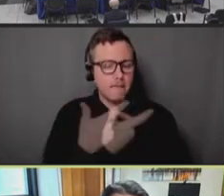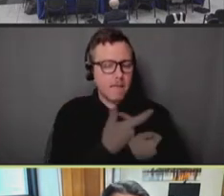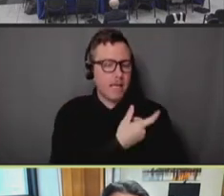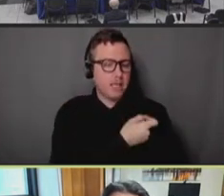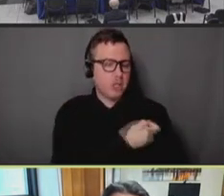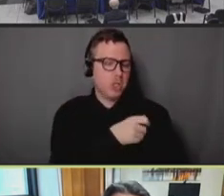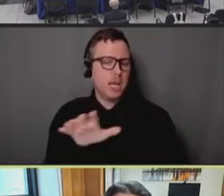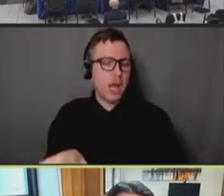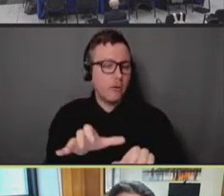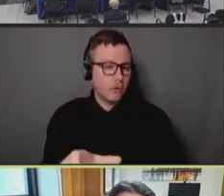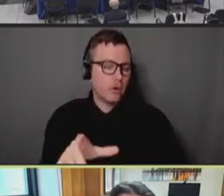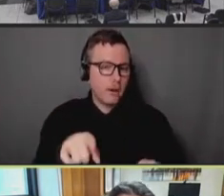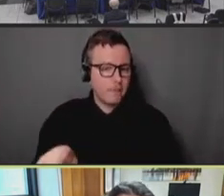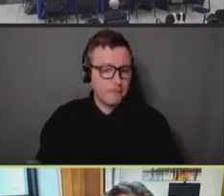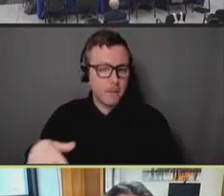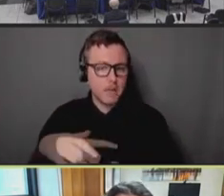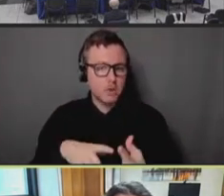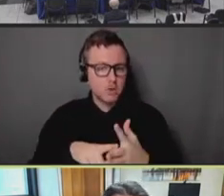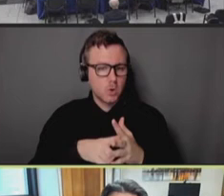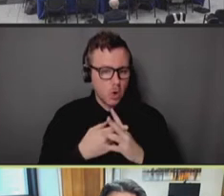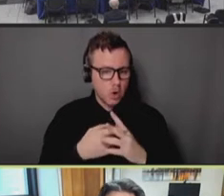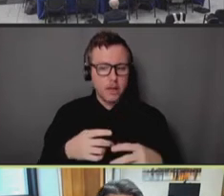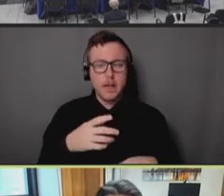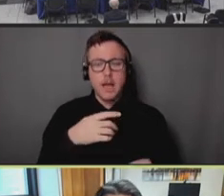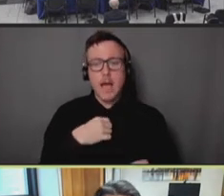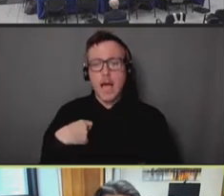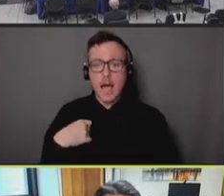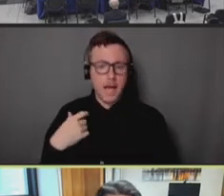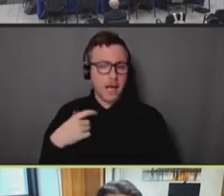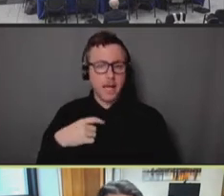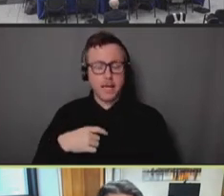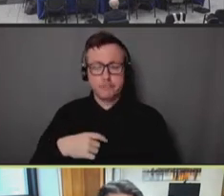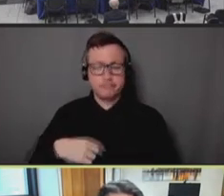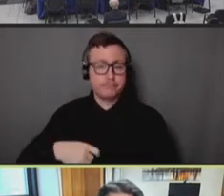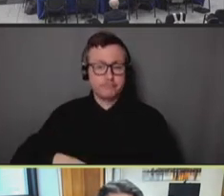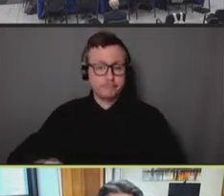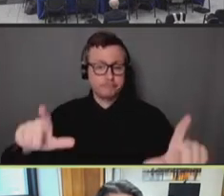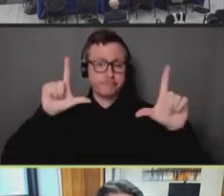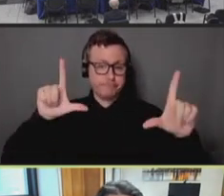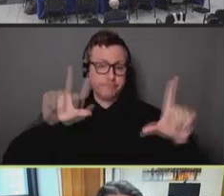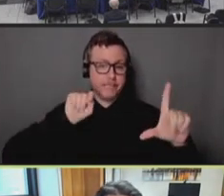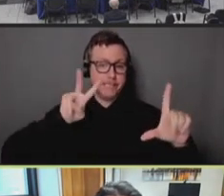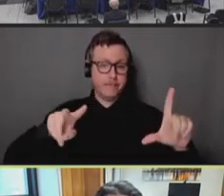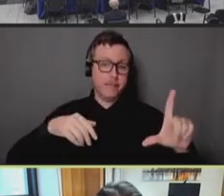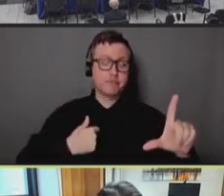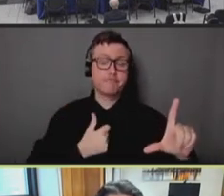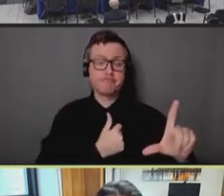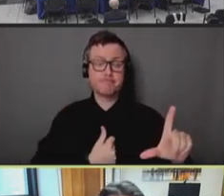thing I did was to get on TV and say I'm sorry. And it's not something we often say in government,